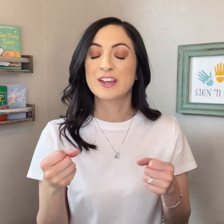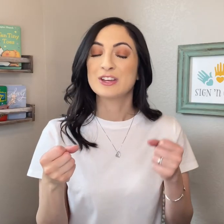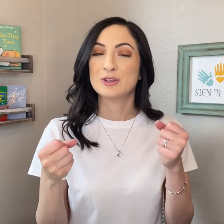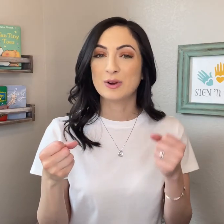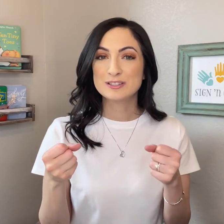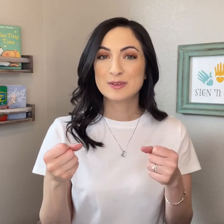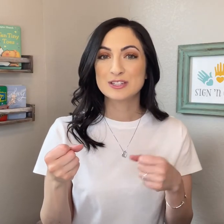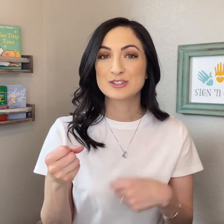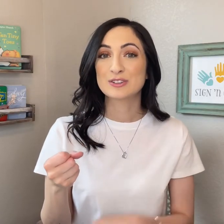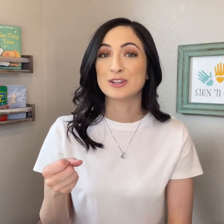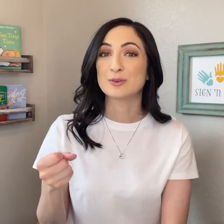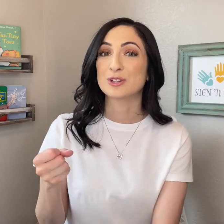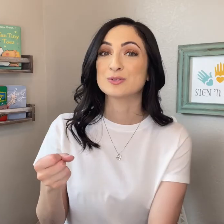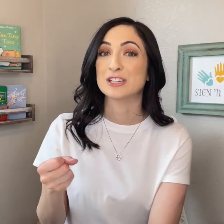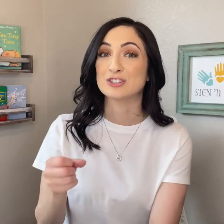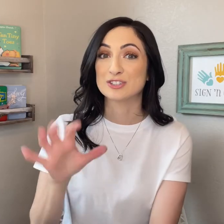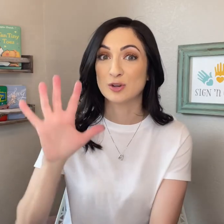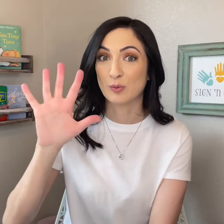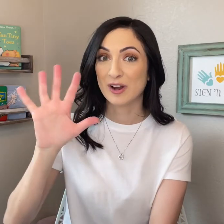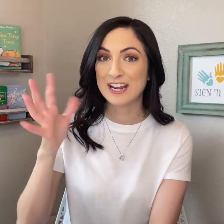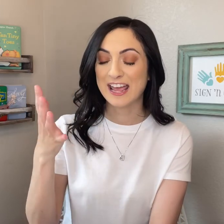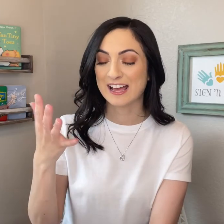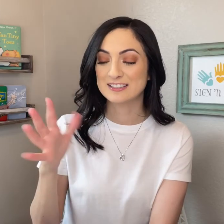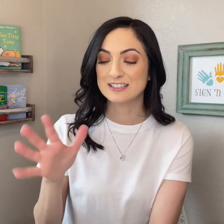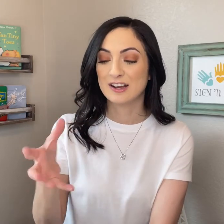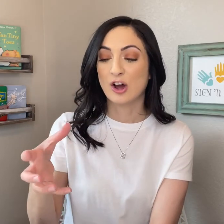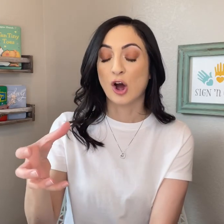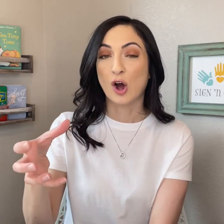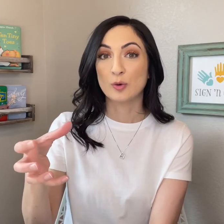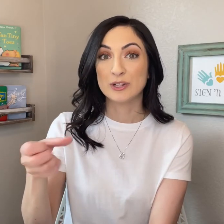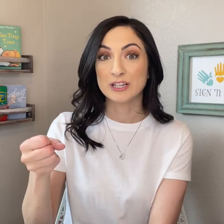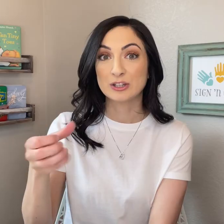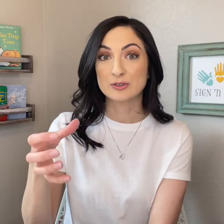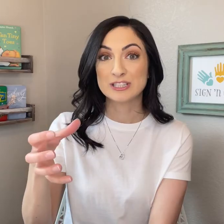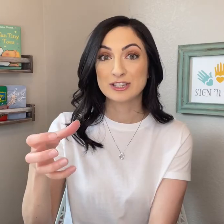You want to make sure that you are using just one hand, opening and closing your